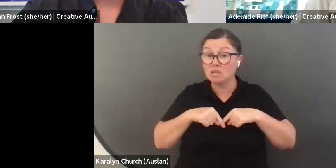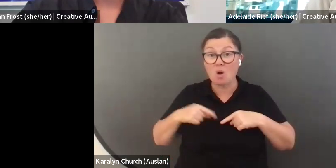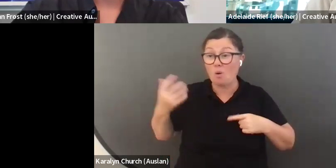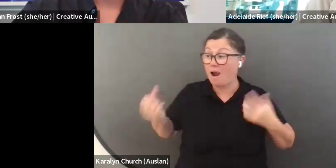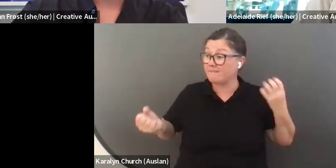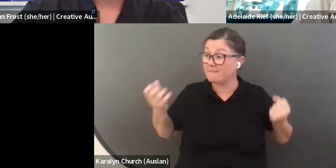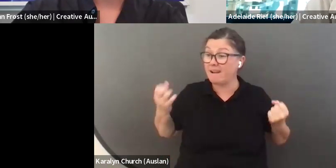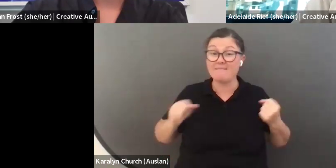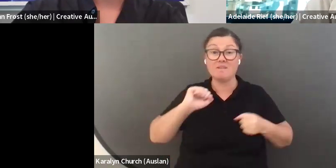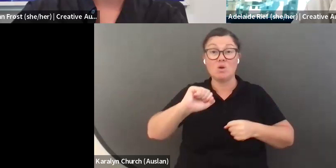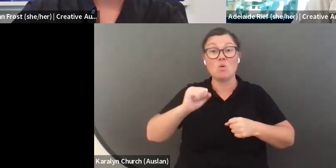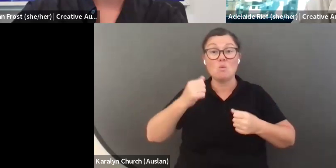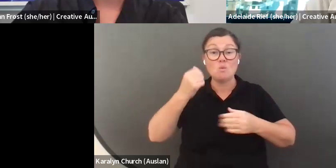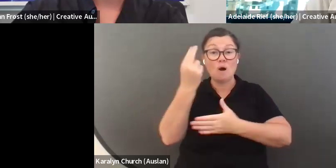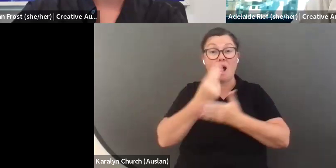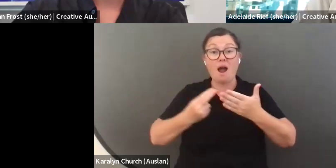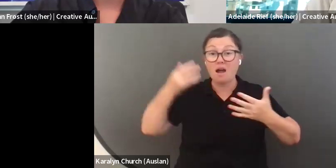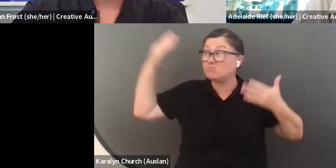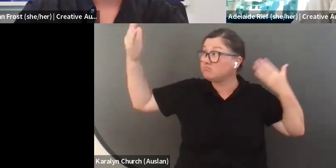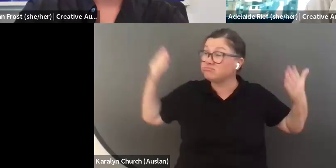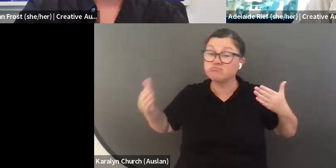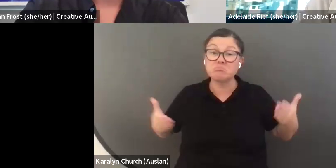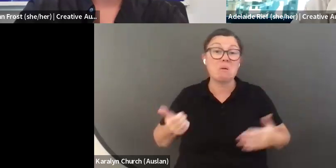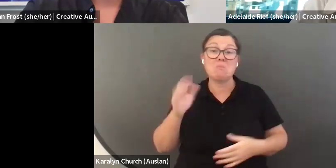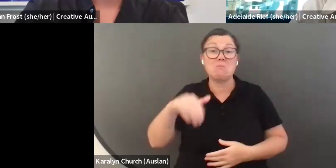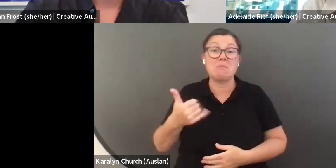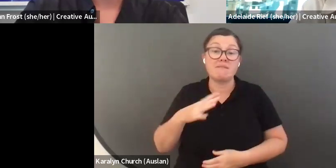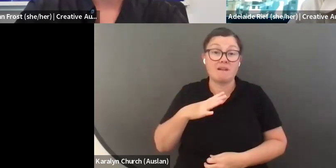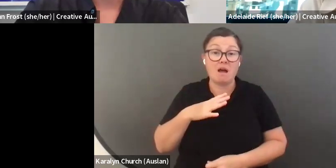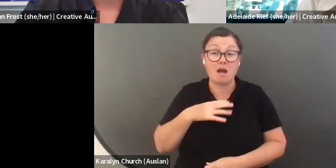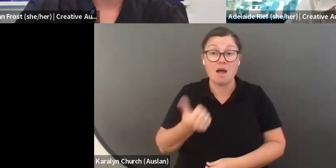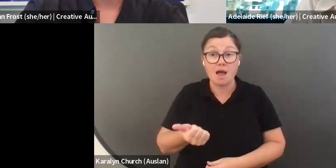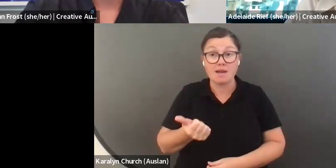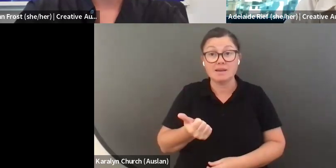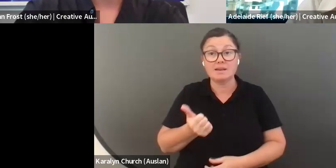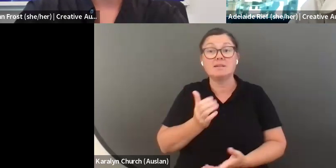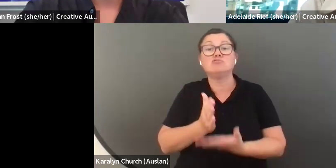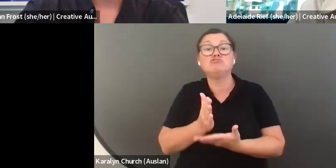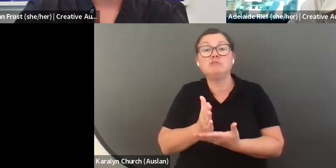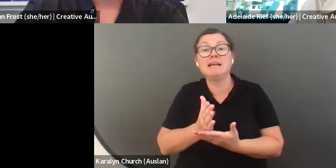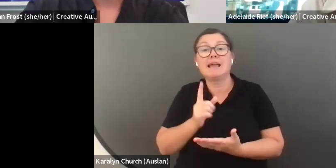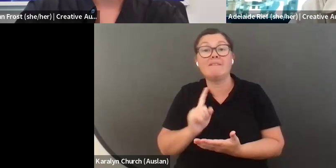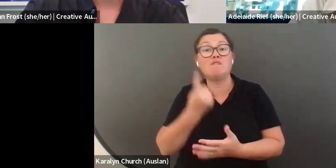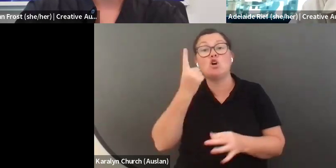you happen to be sitting in your studio while you record that video, that is also fine. Please